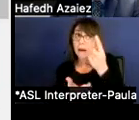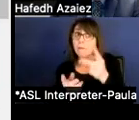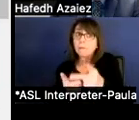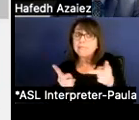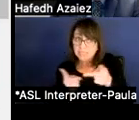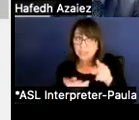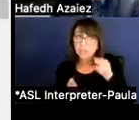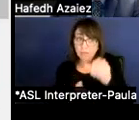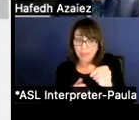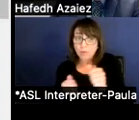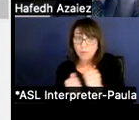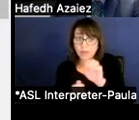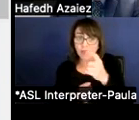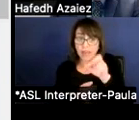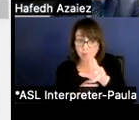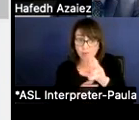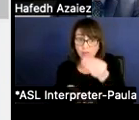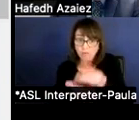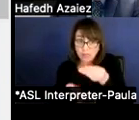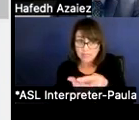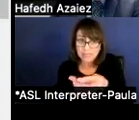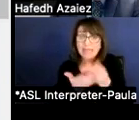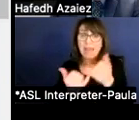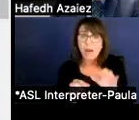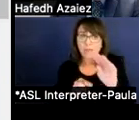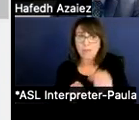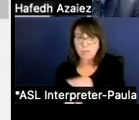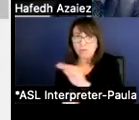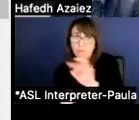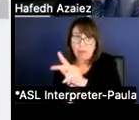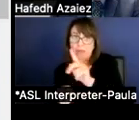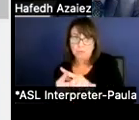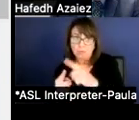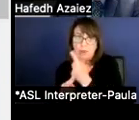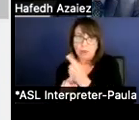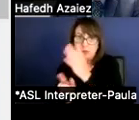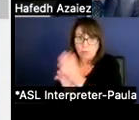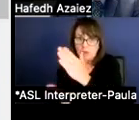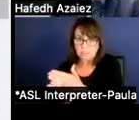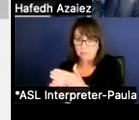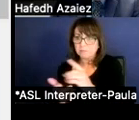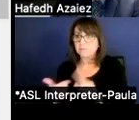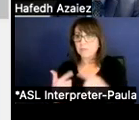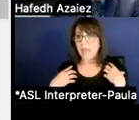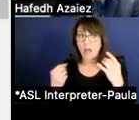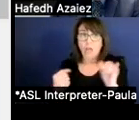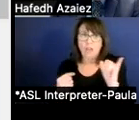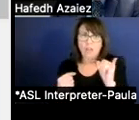'cause they was moved as current positions that was moved to ESSER. We have a health insurance premium increase at the board,